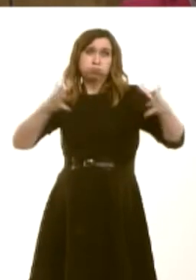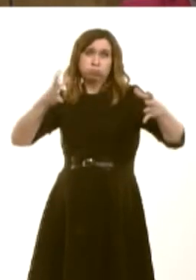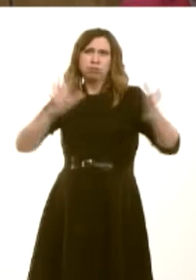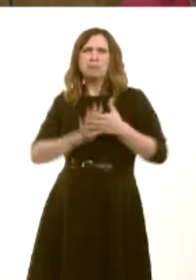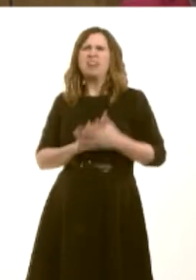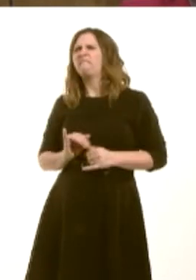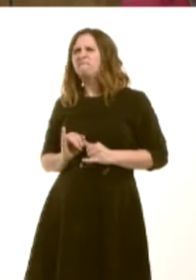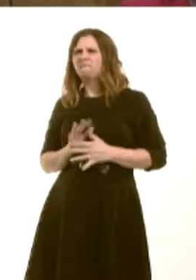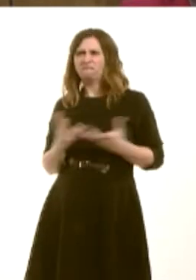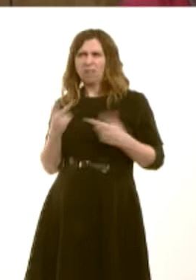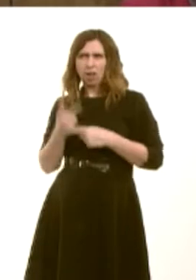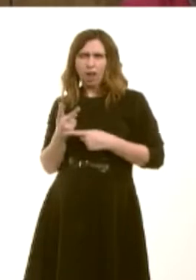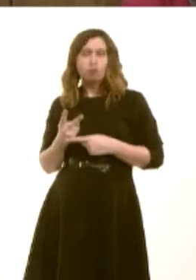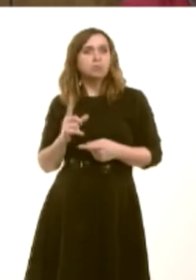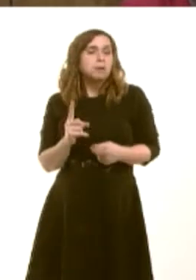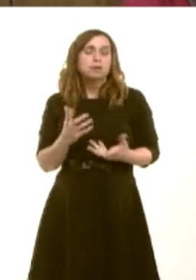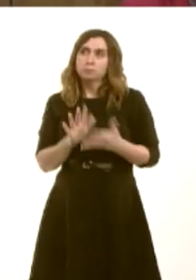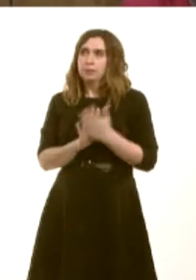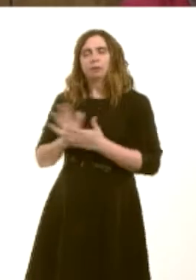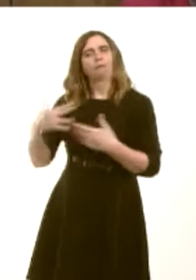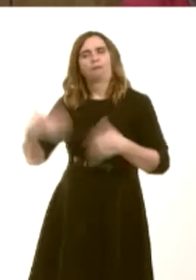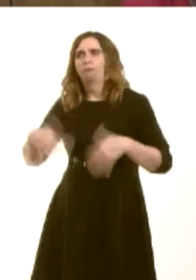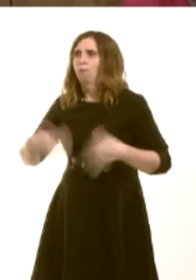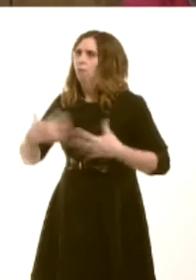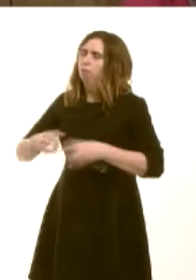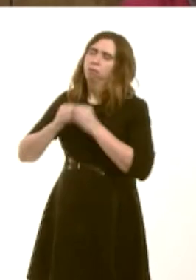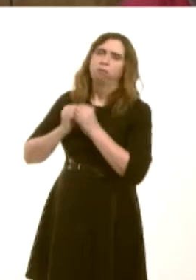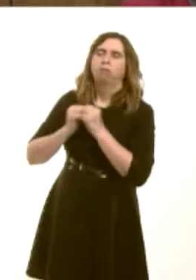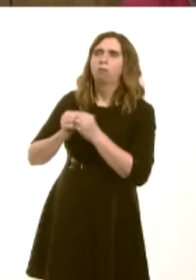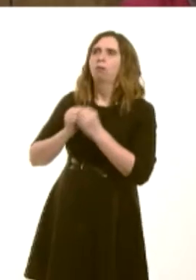do without them? This is an illustration of just how valuable the work of NEWCIS has become